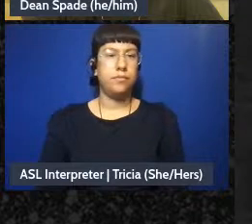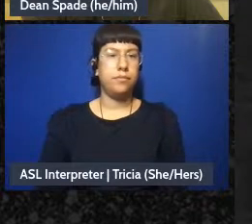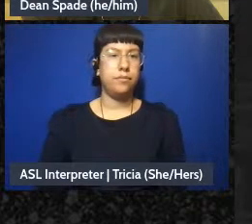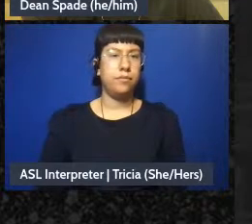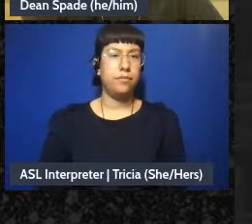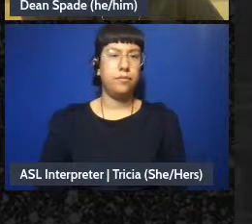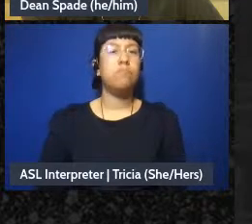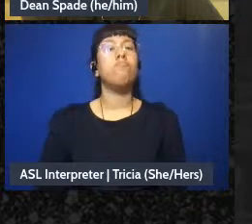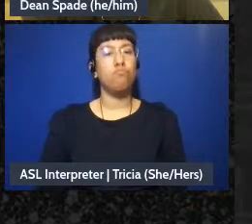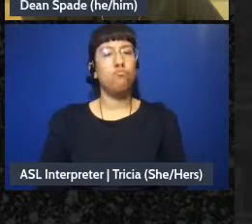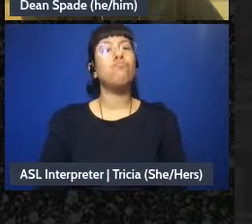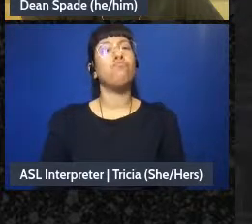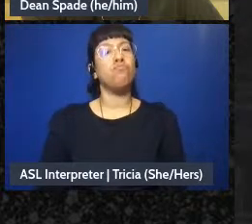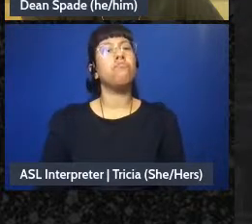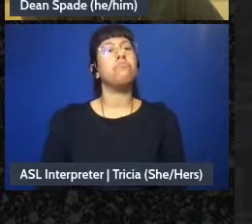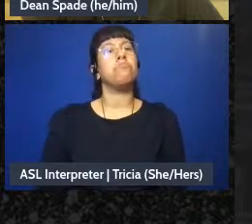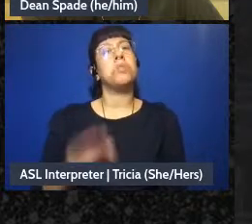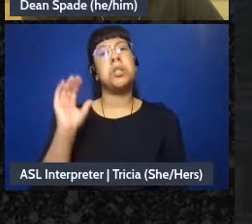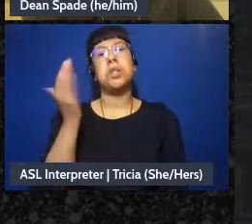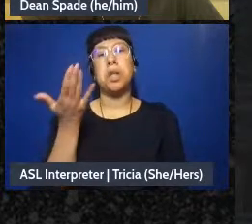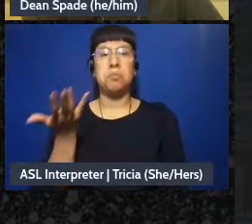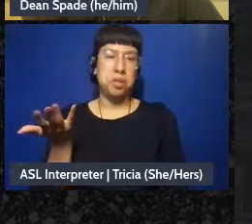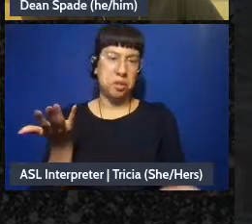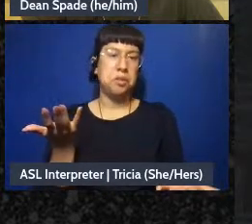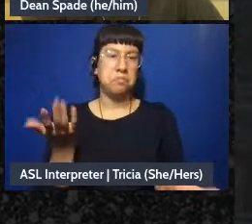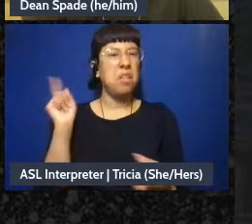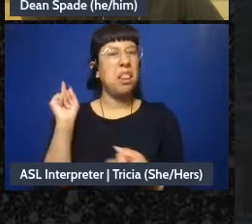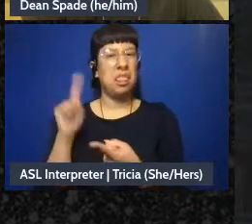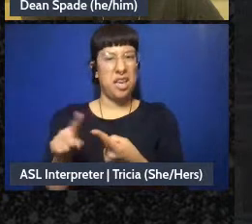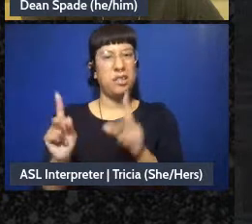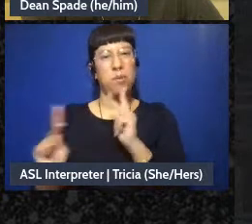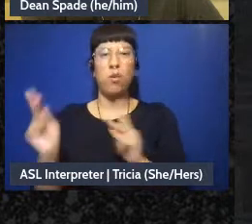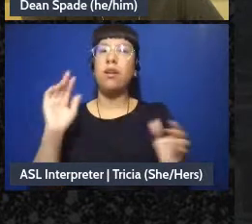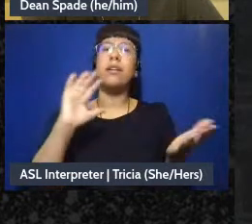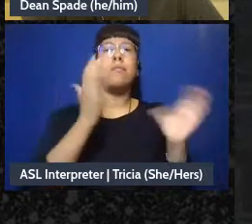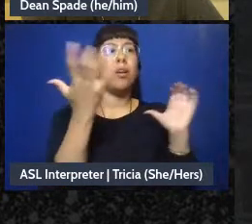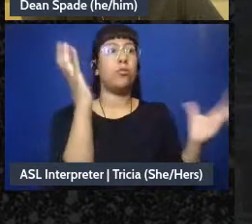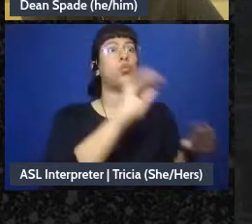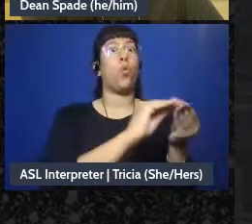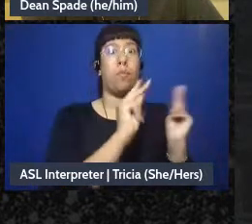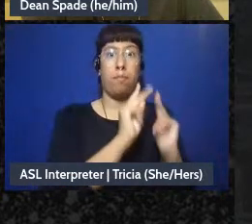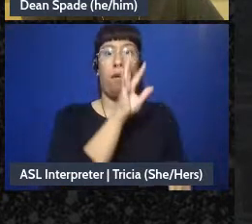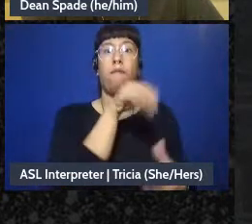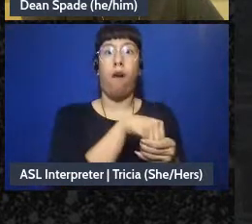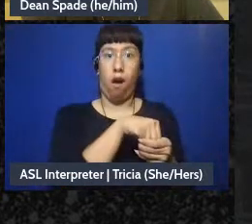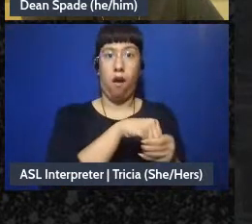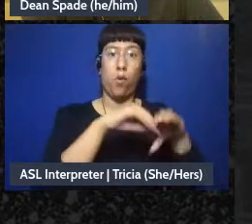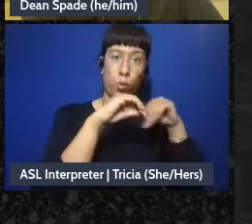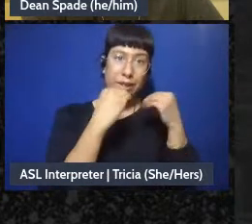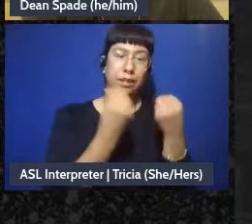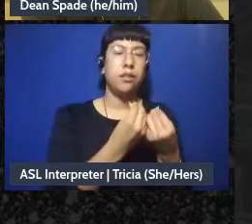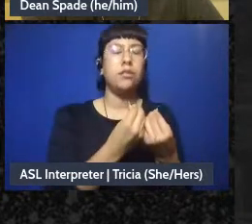So yeah it seems like not surprisingly it's often less people than the total number of people who do something